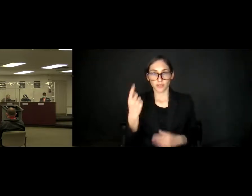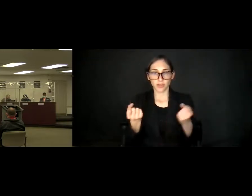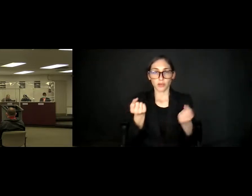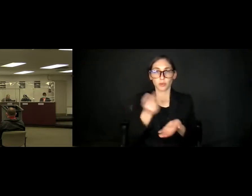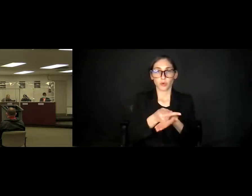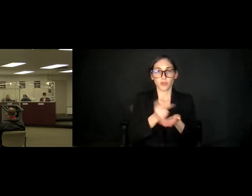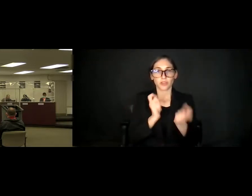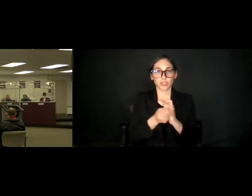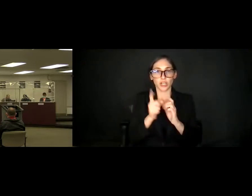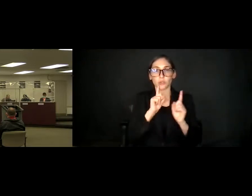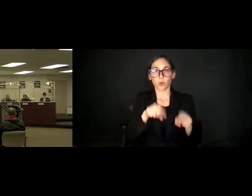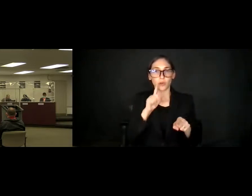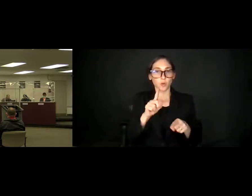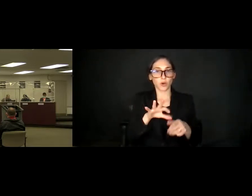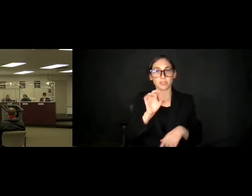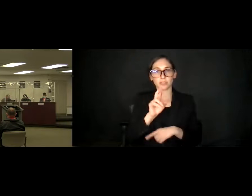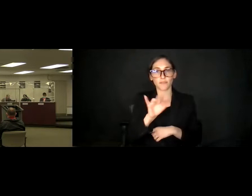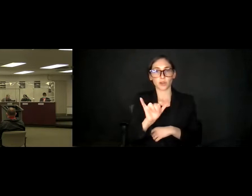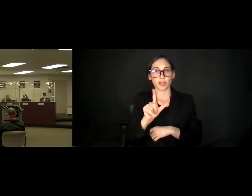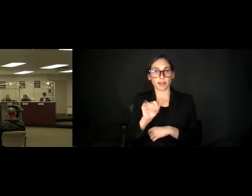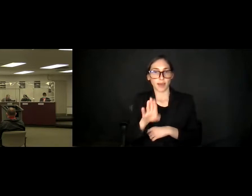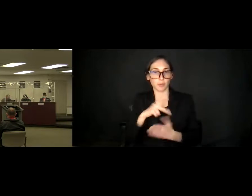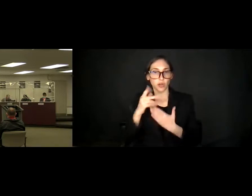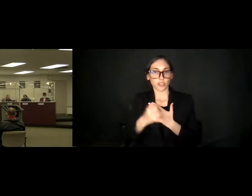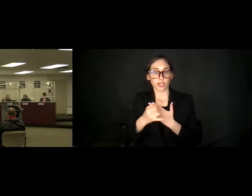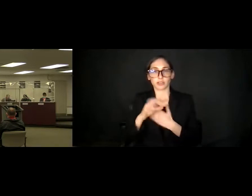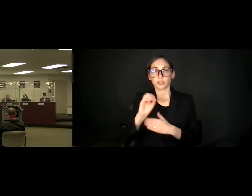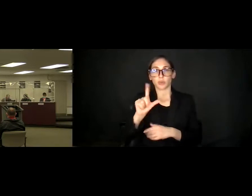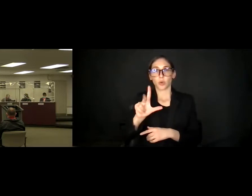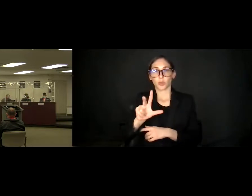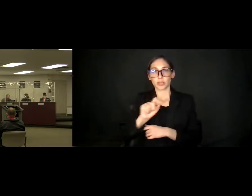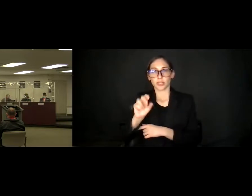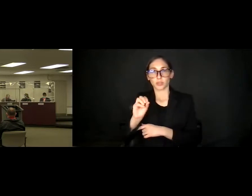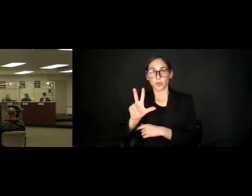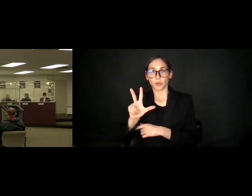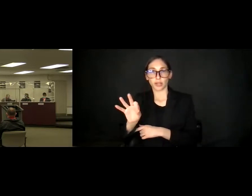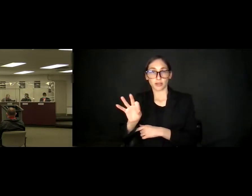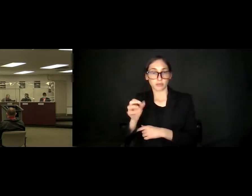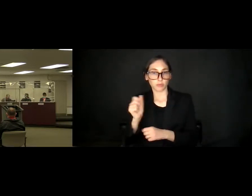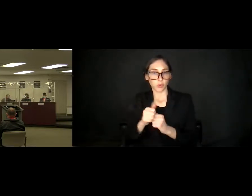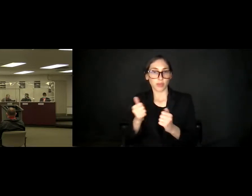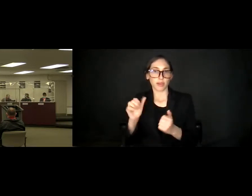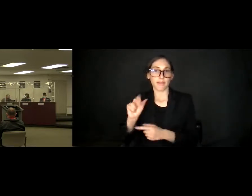Discovery Lab Project (17-039) with Measure AV Funds. May I hear a motion? So move.